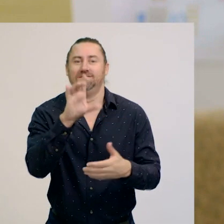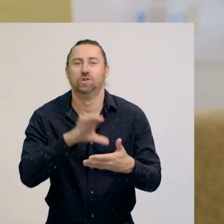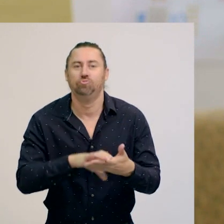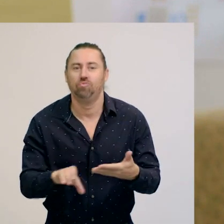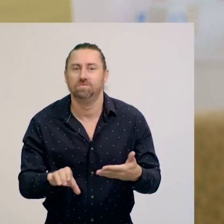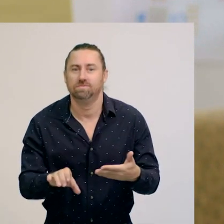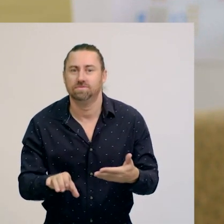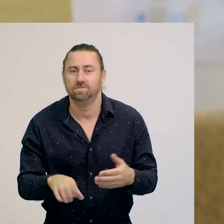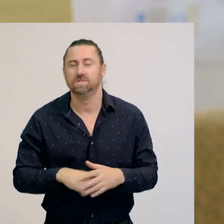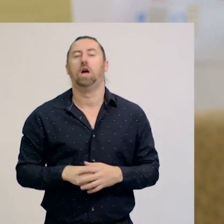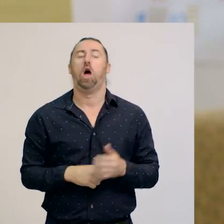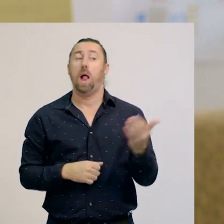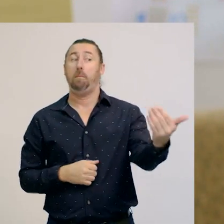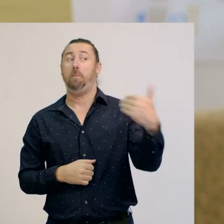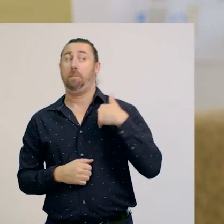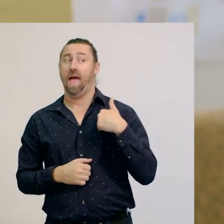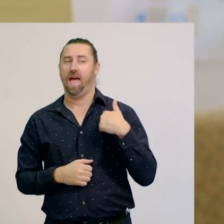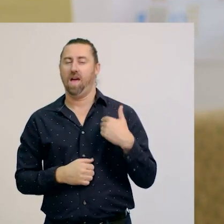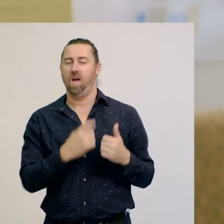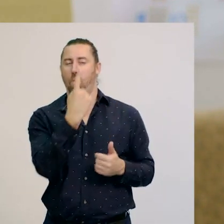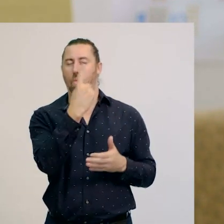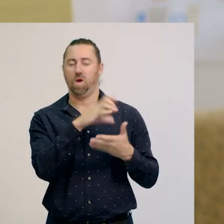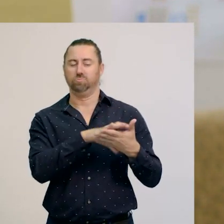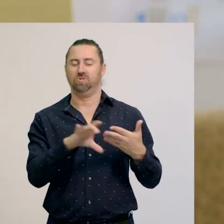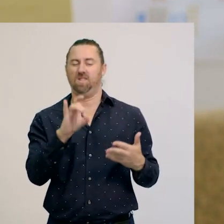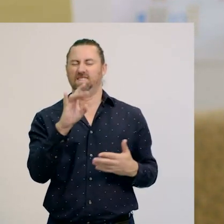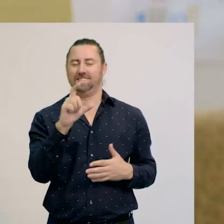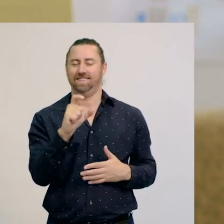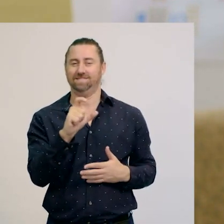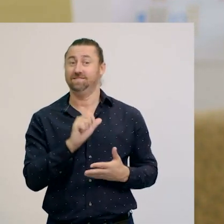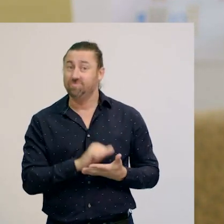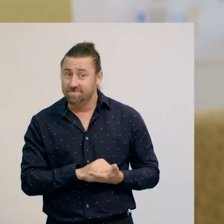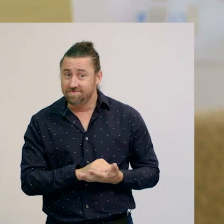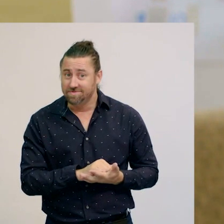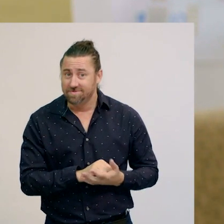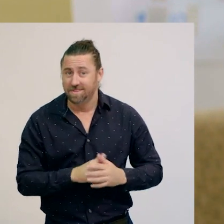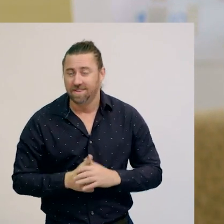So I expect to get $1 and 10c change.